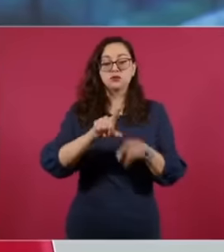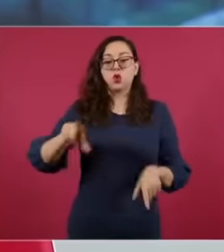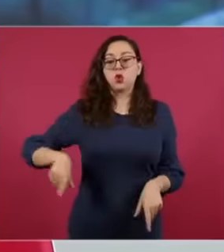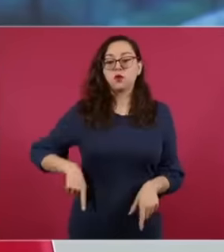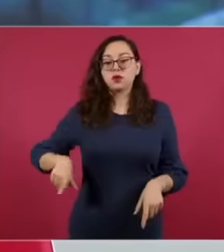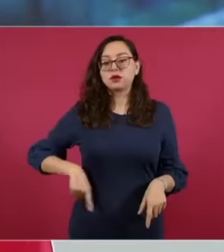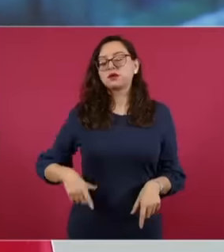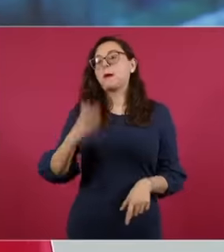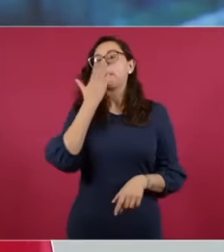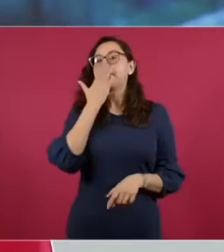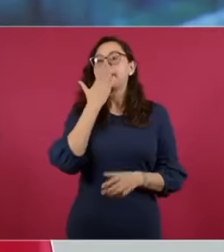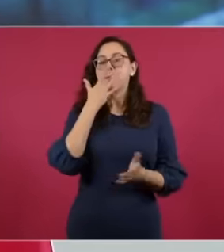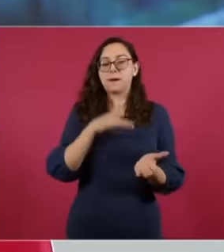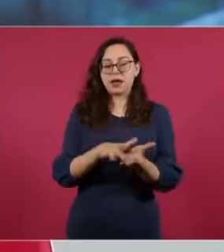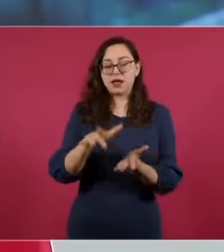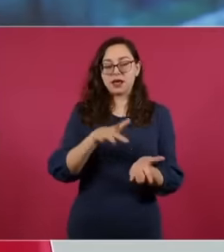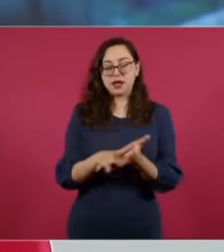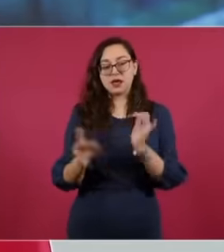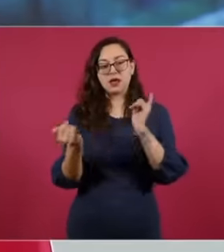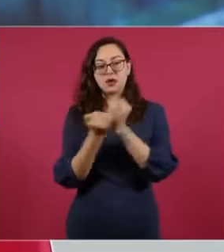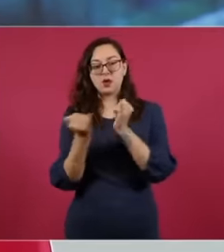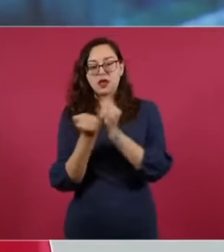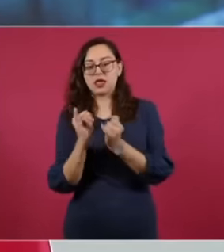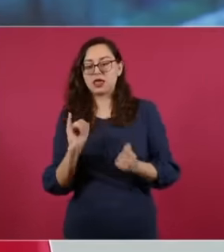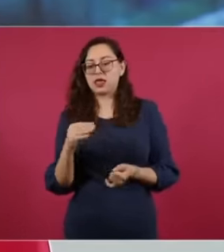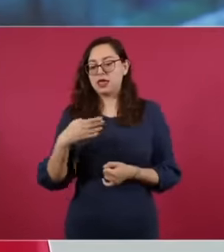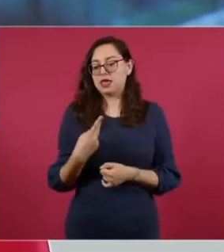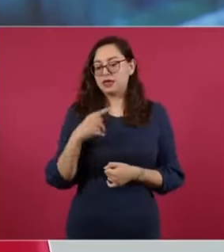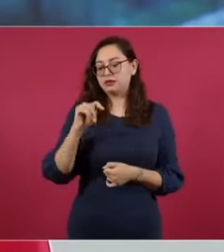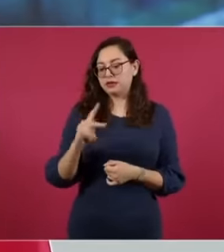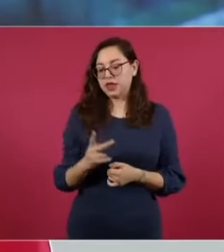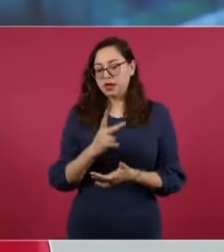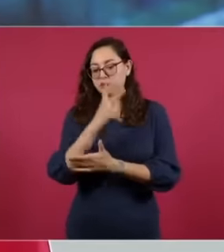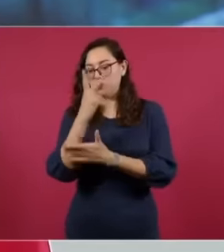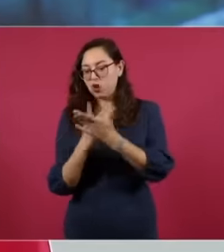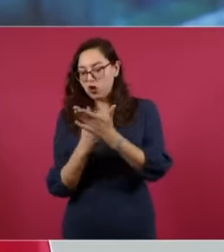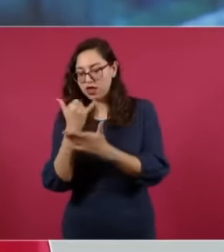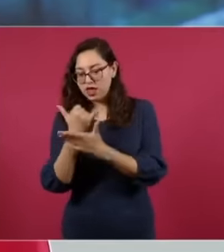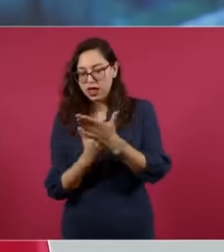also the inta carried out the specifications of the projects for the construction by the